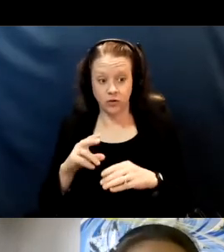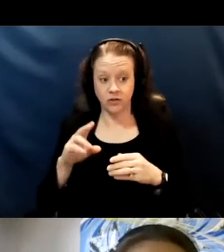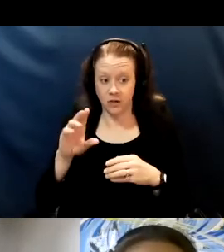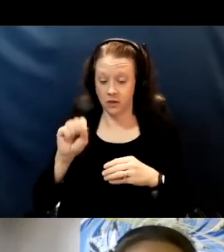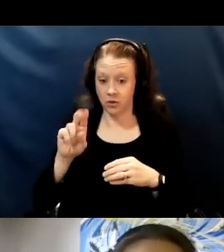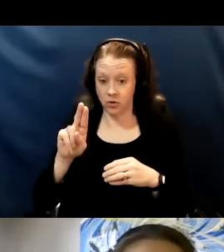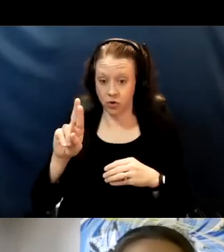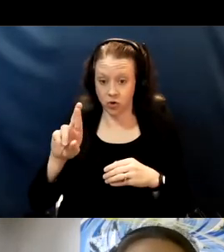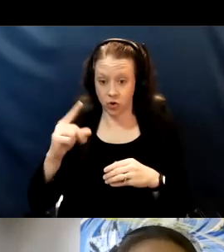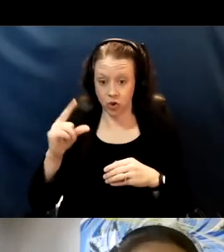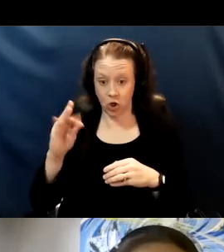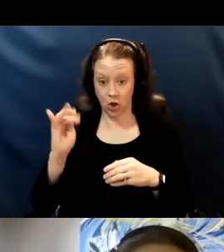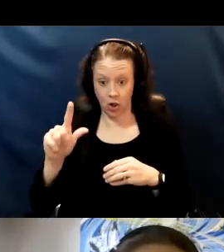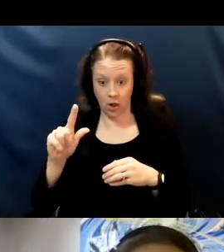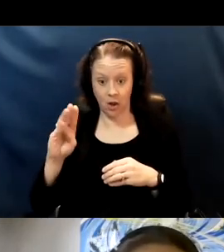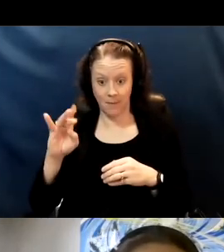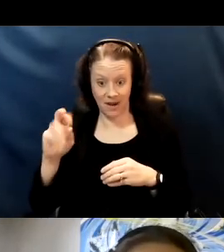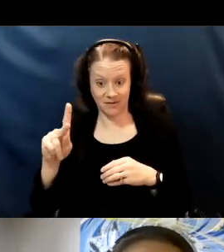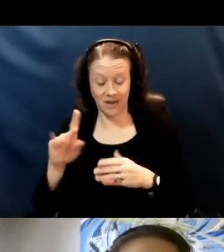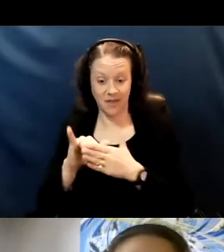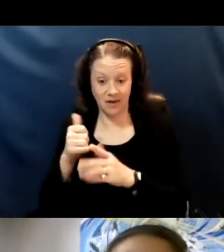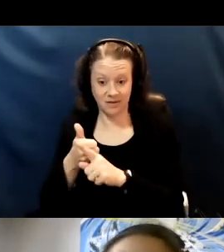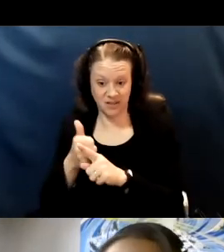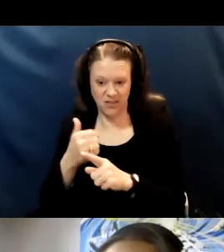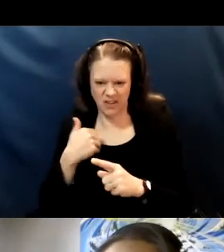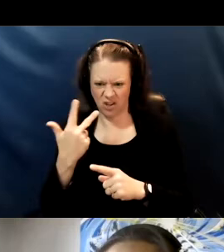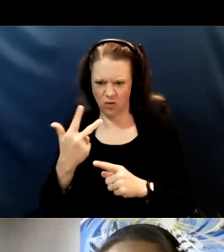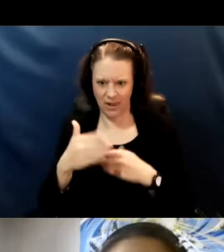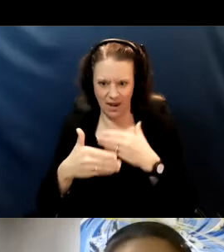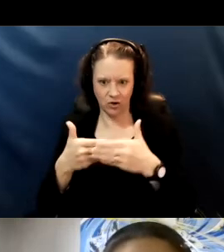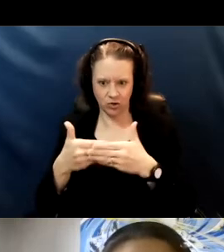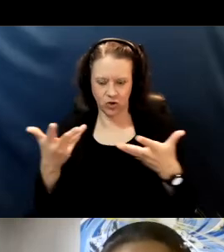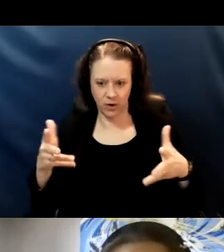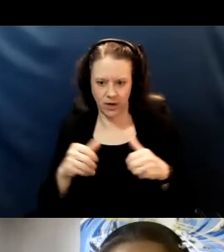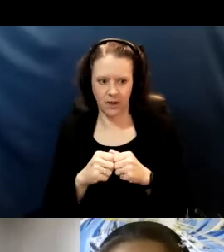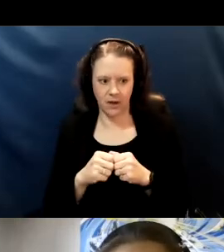and they're more specialized. Some of the teachers may wear N95s